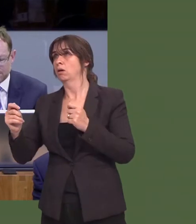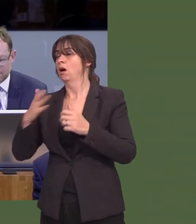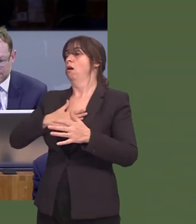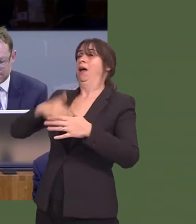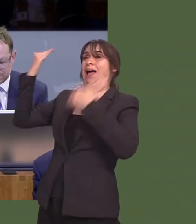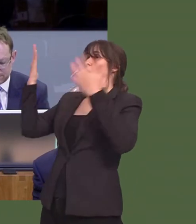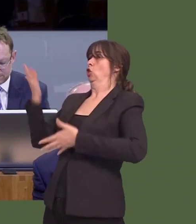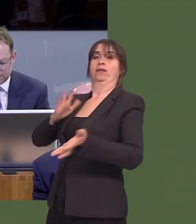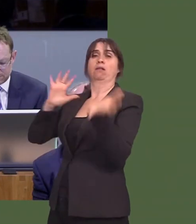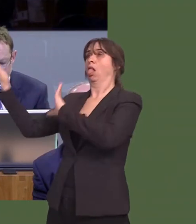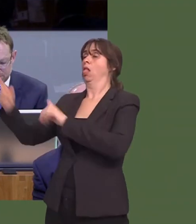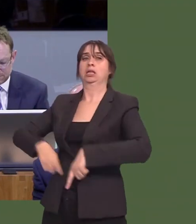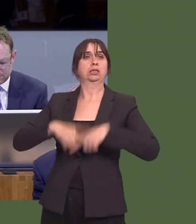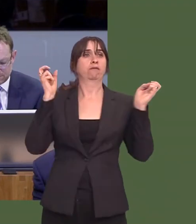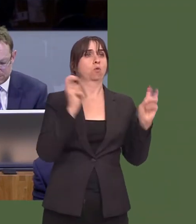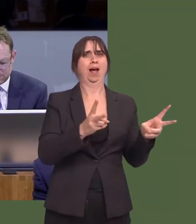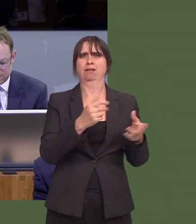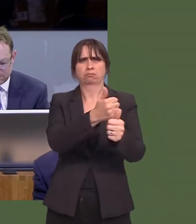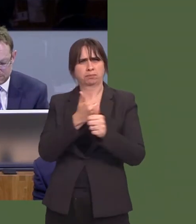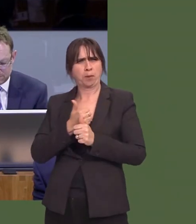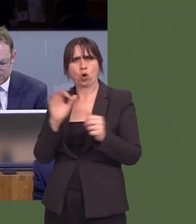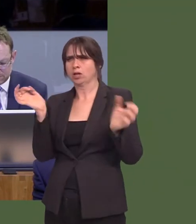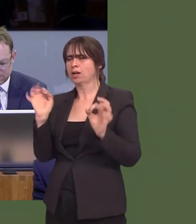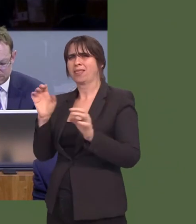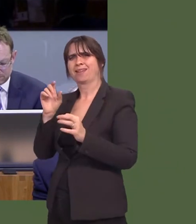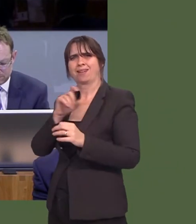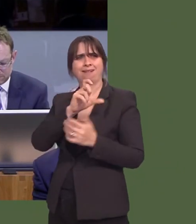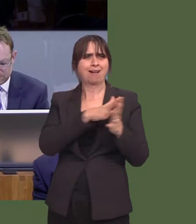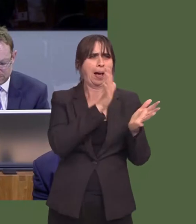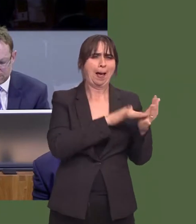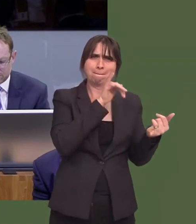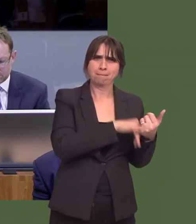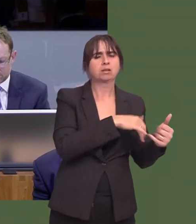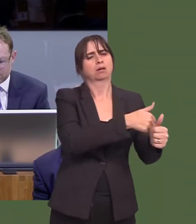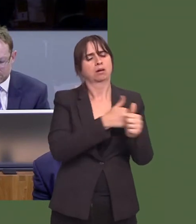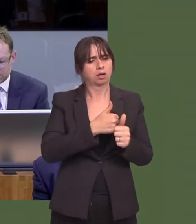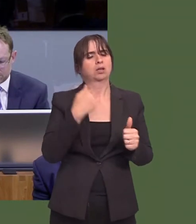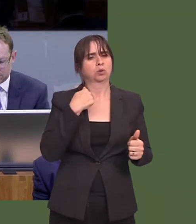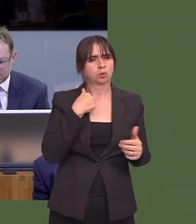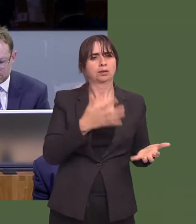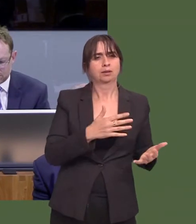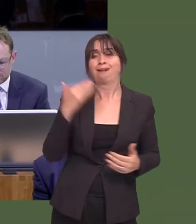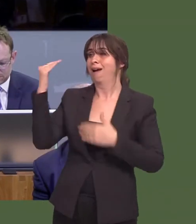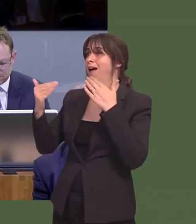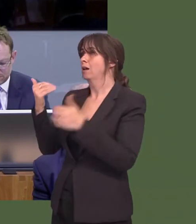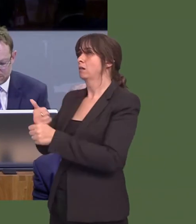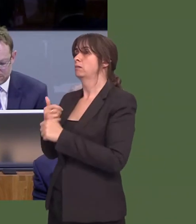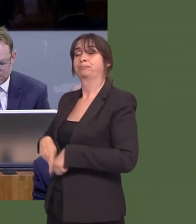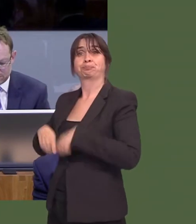is quite different to the way that CAMHS operates. Itís a scenario borne out by many cases that have come to me in my own constituency of